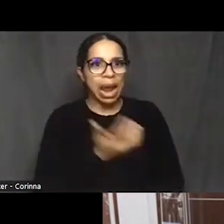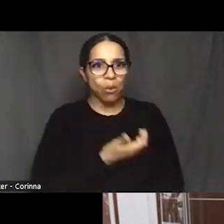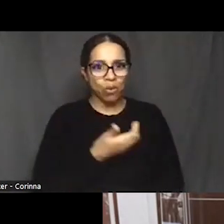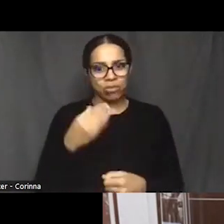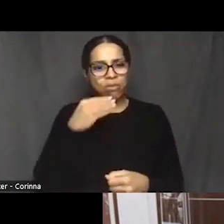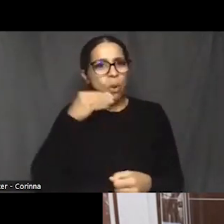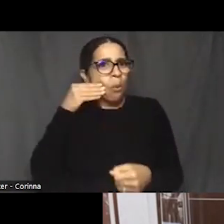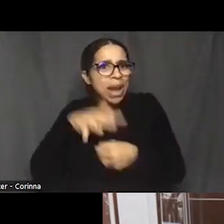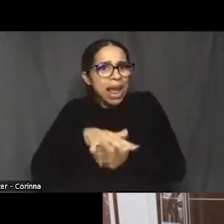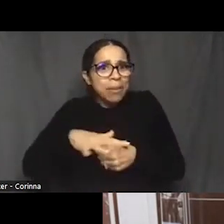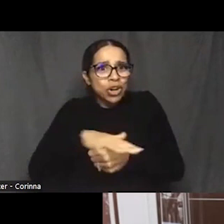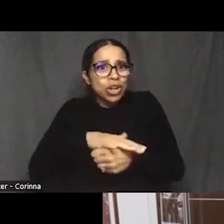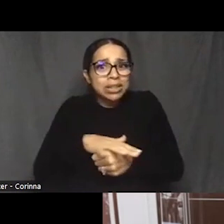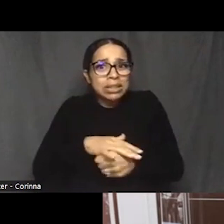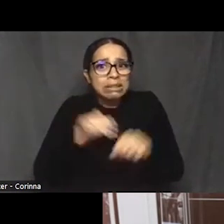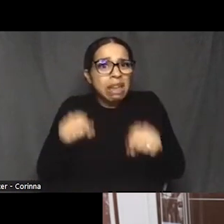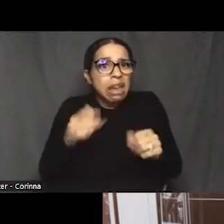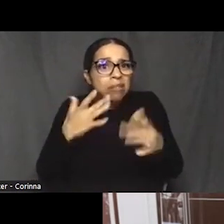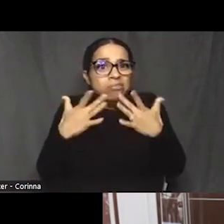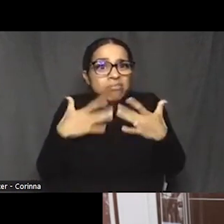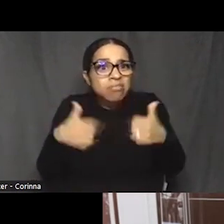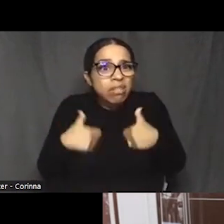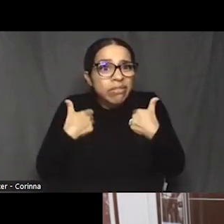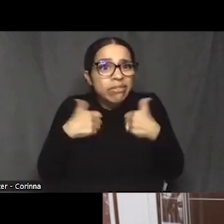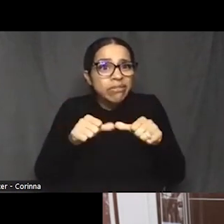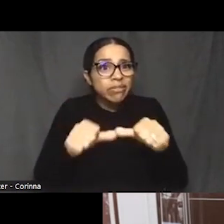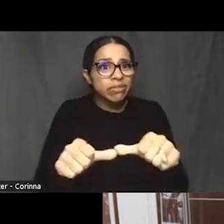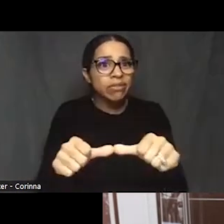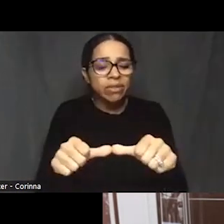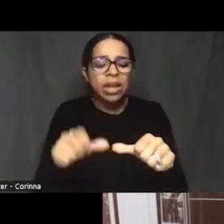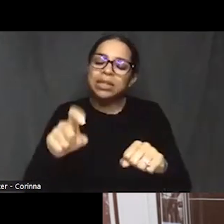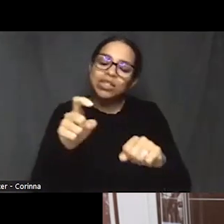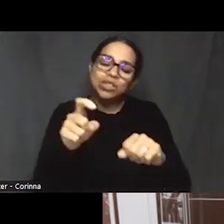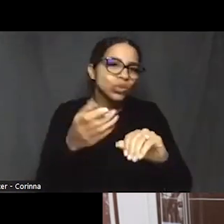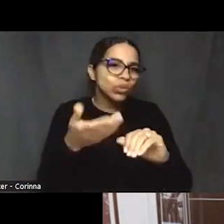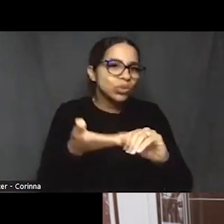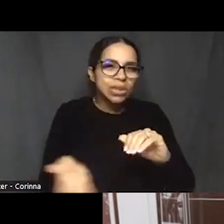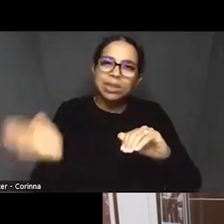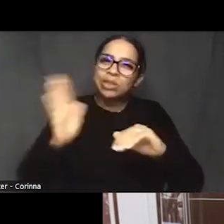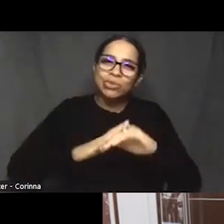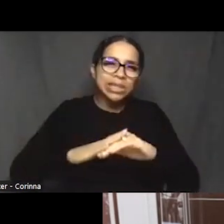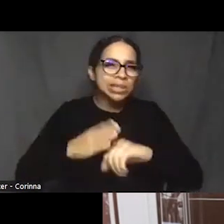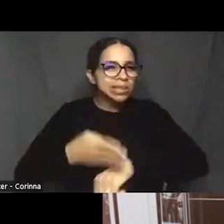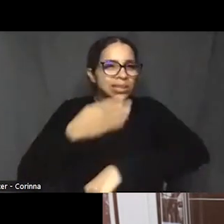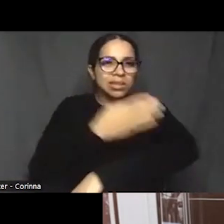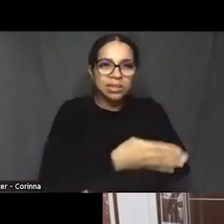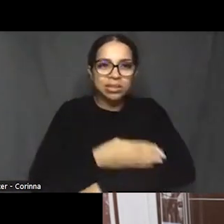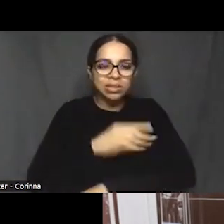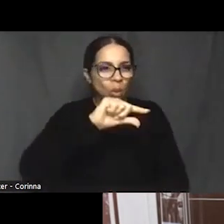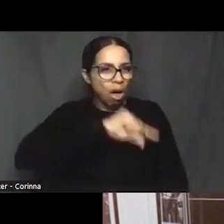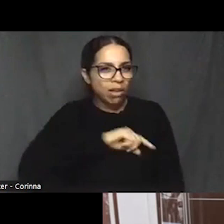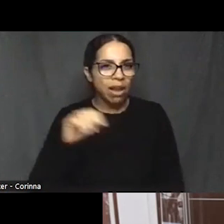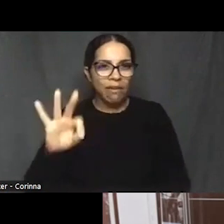increase the quality of life for all people? And you know what?